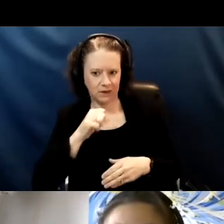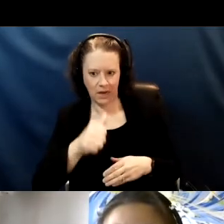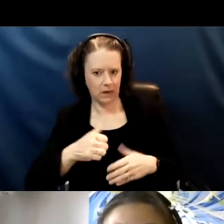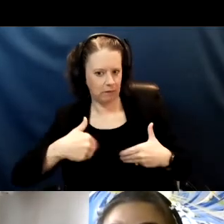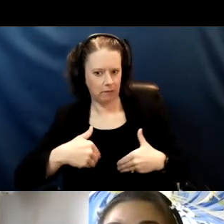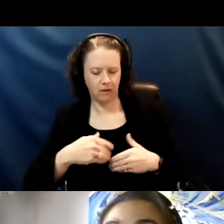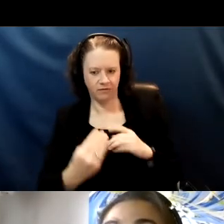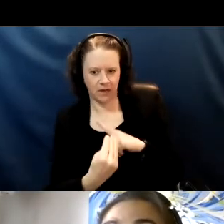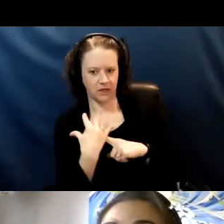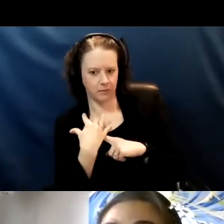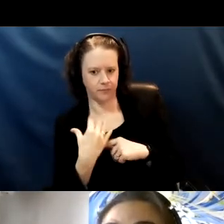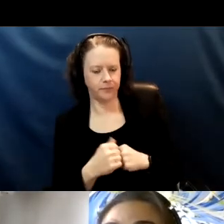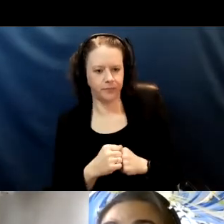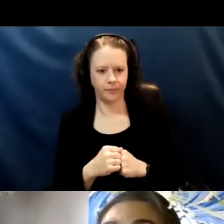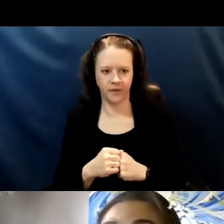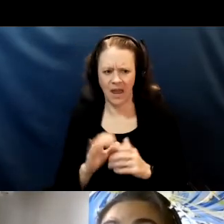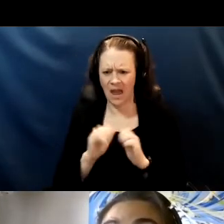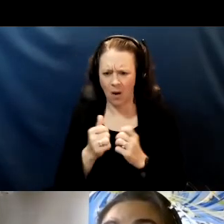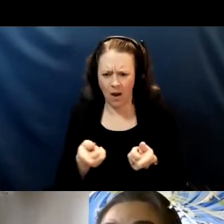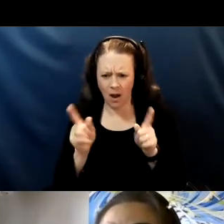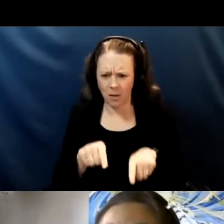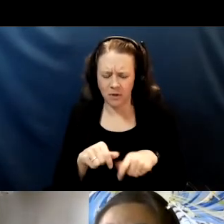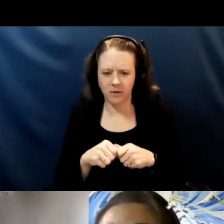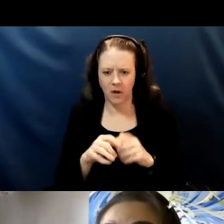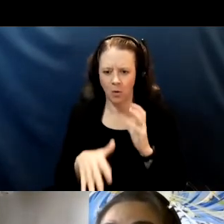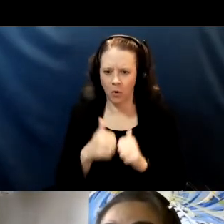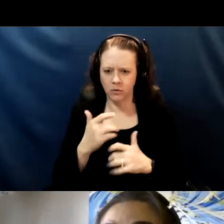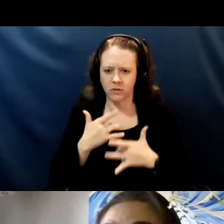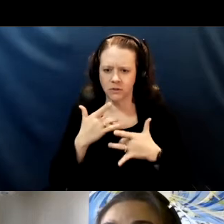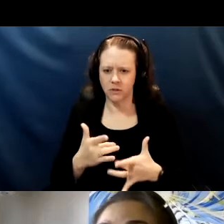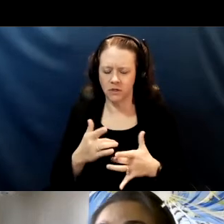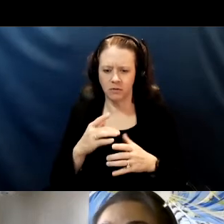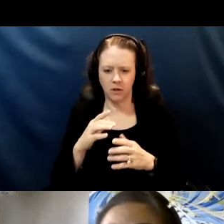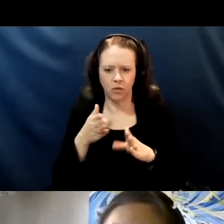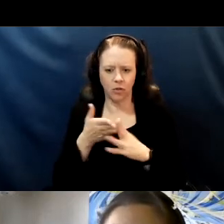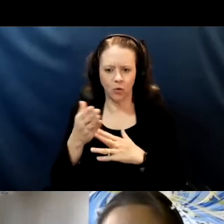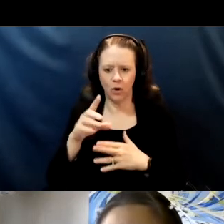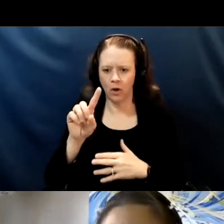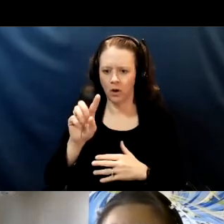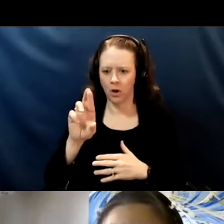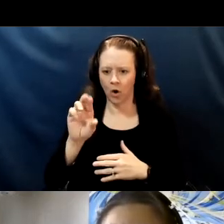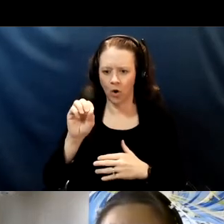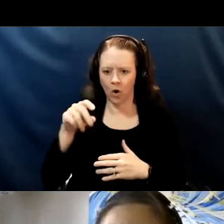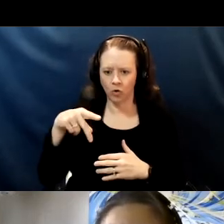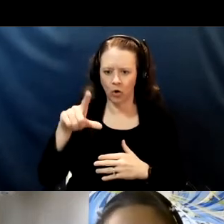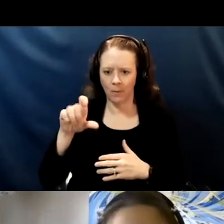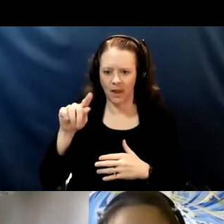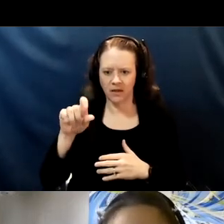The most common is through what are called droplets, droplets are larger respiratory particles